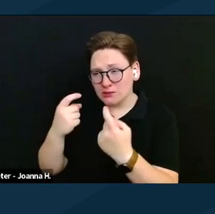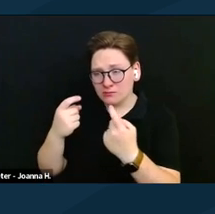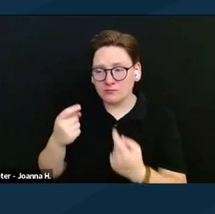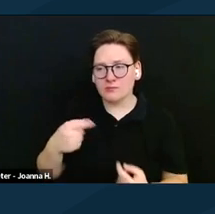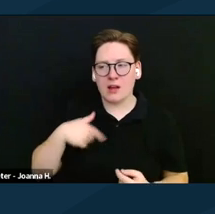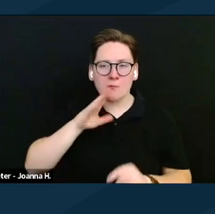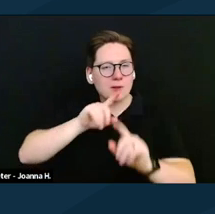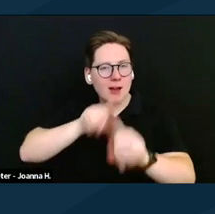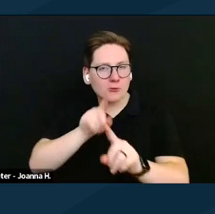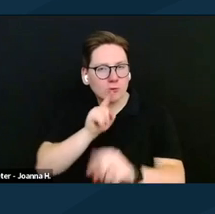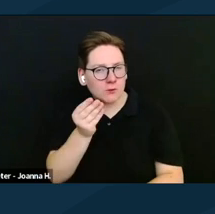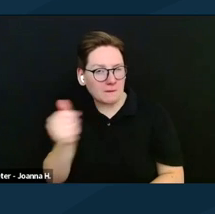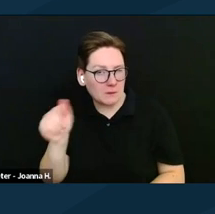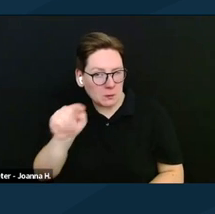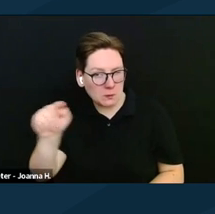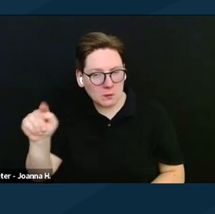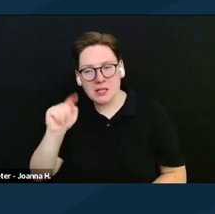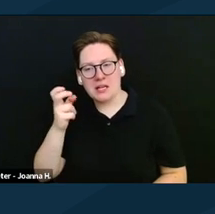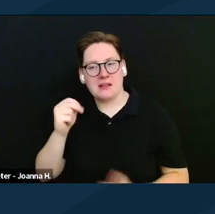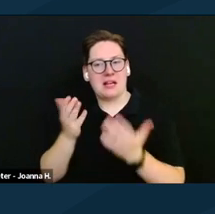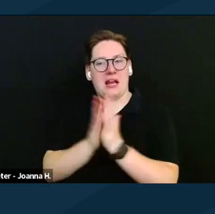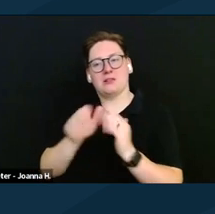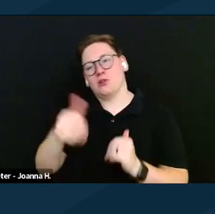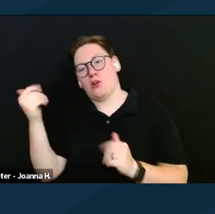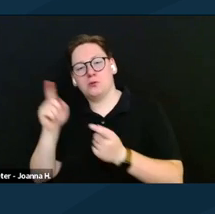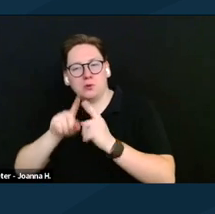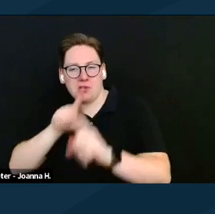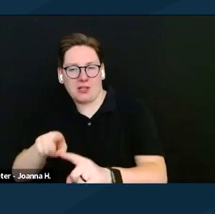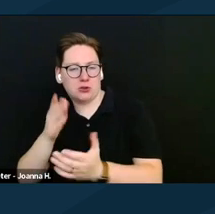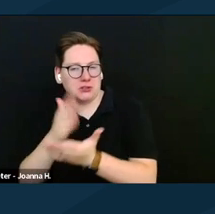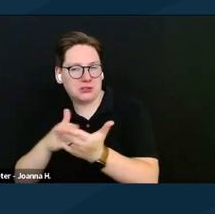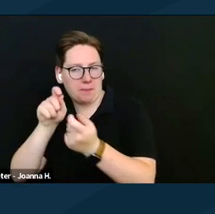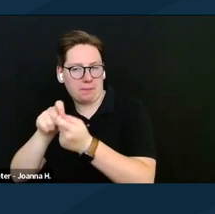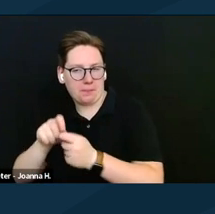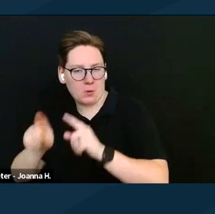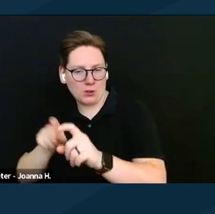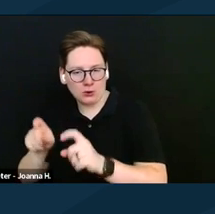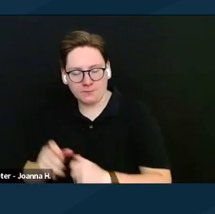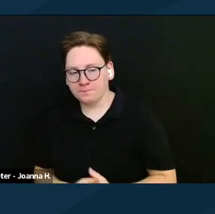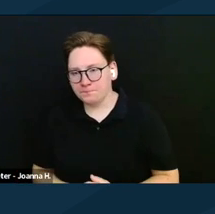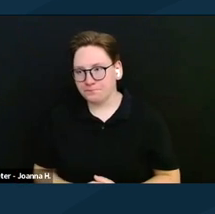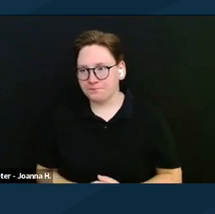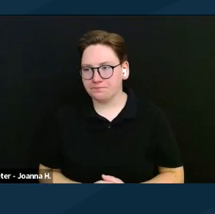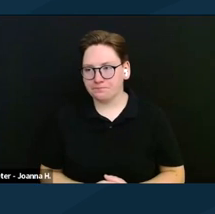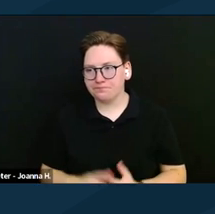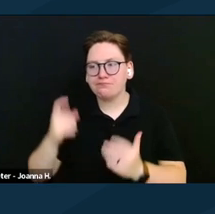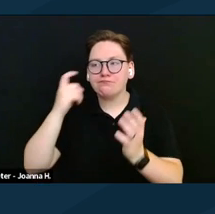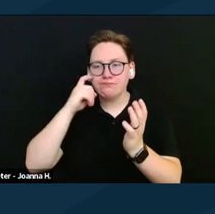and then ask other folks to answer certain questions. Someone asked about the lifetime bar for DAC